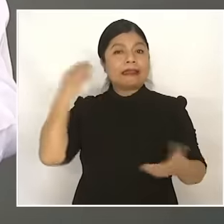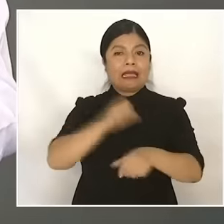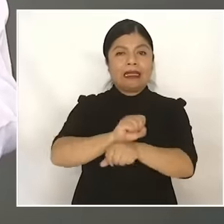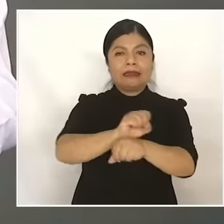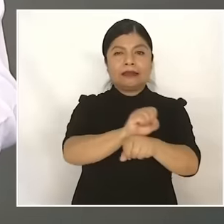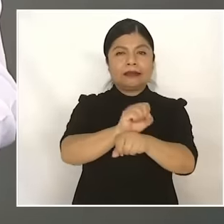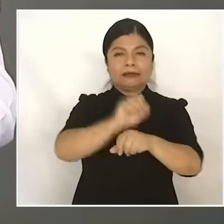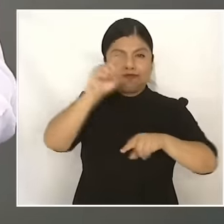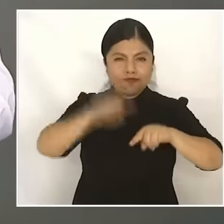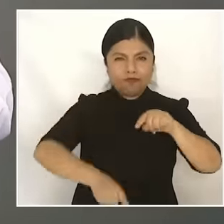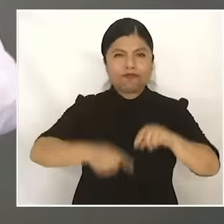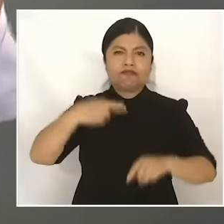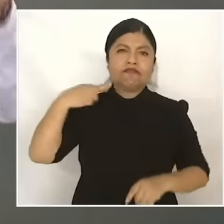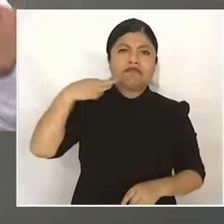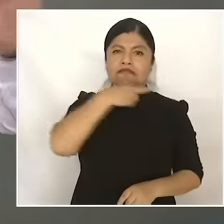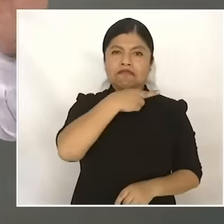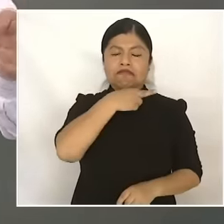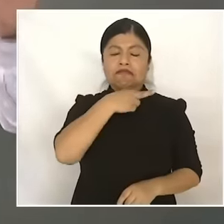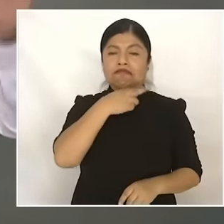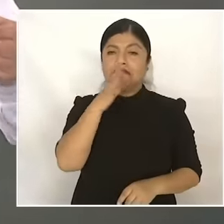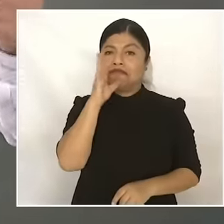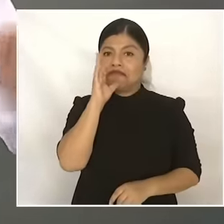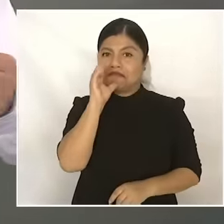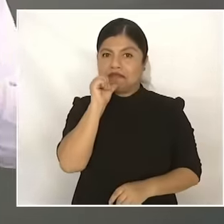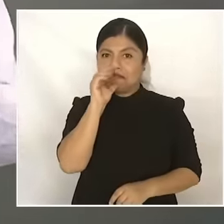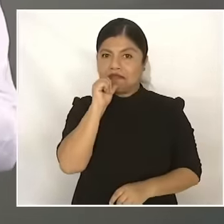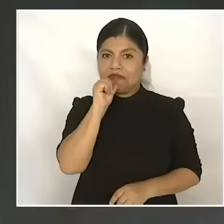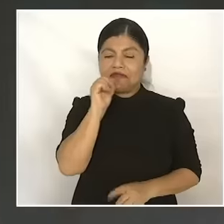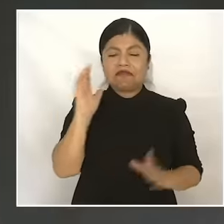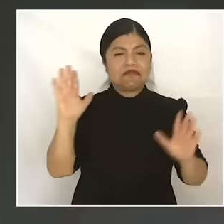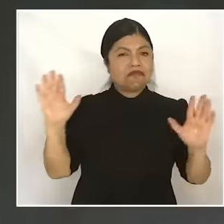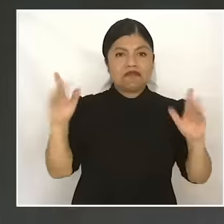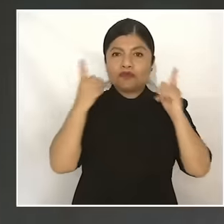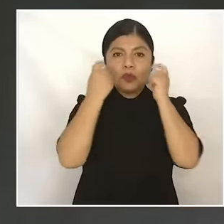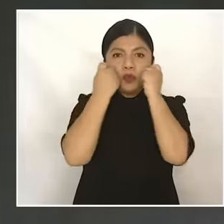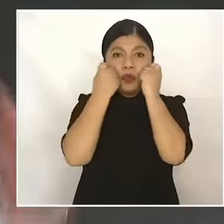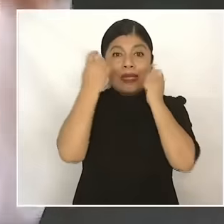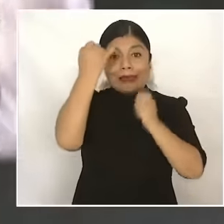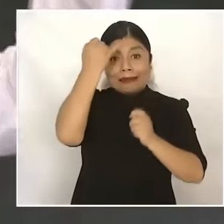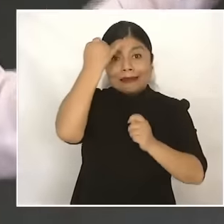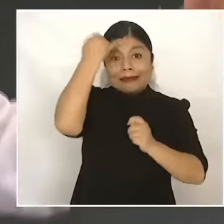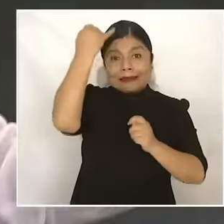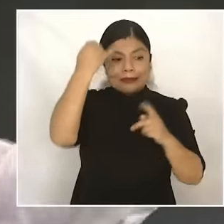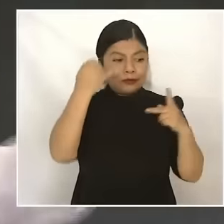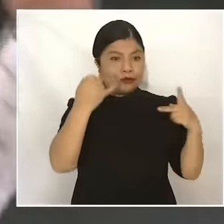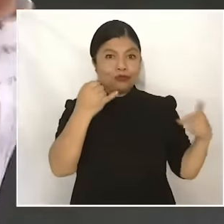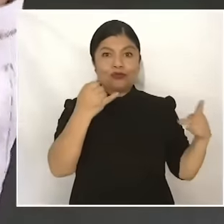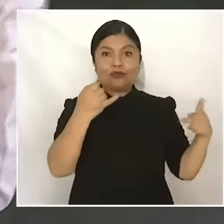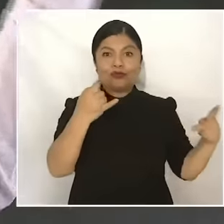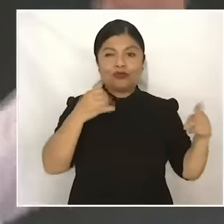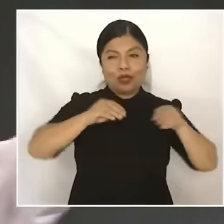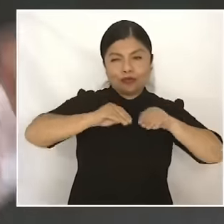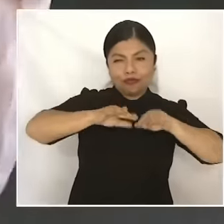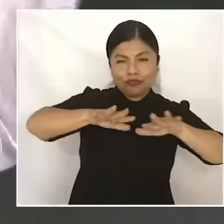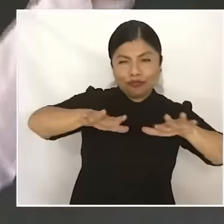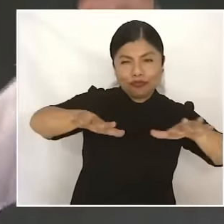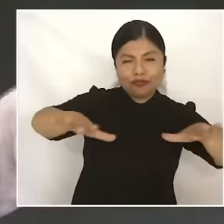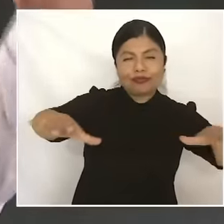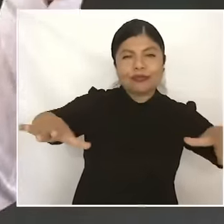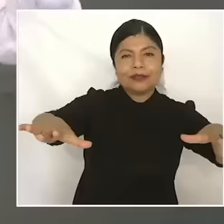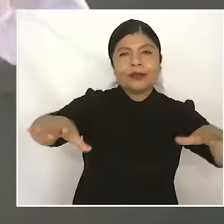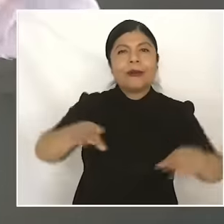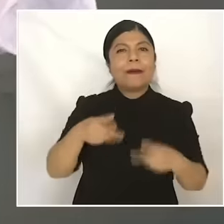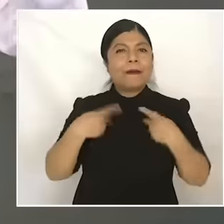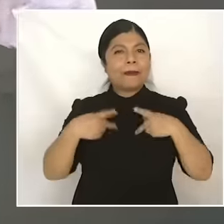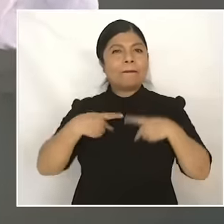slavery was planted, the idea was planted and the fight continued because that is how